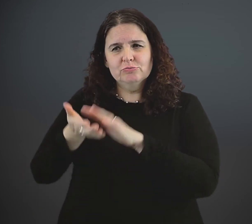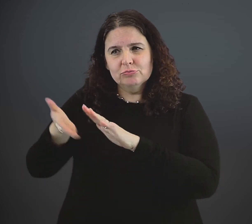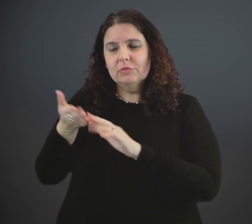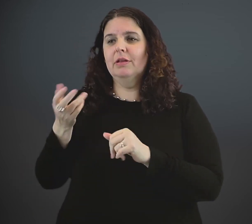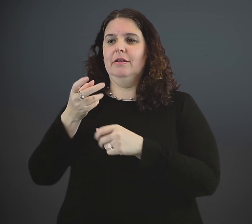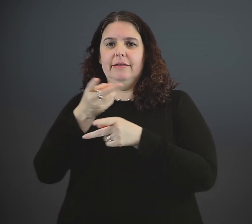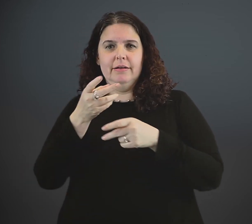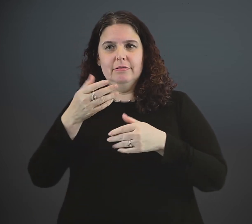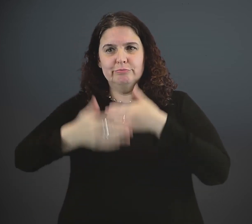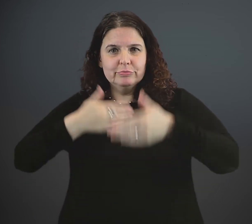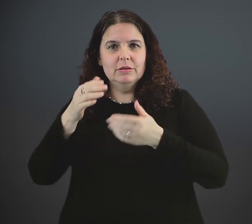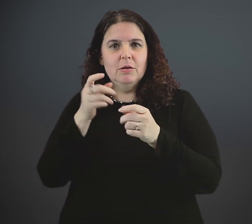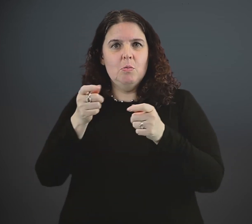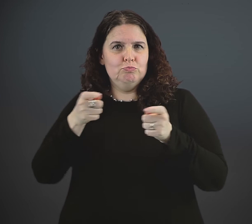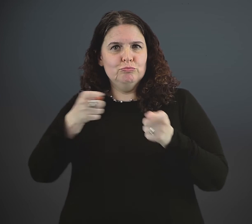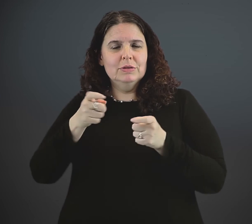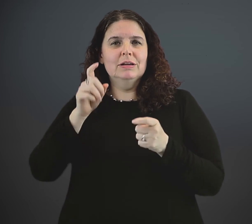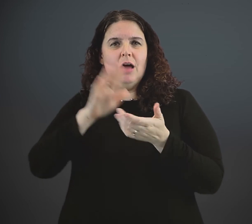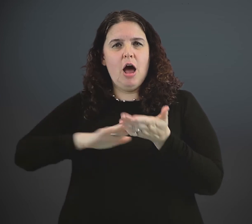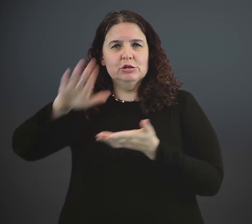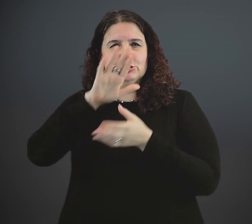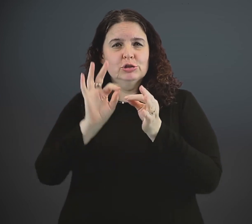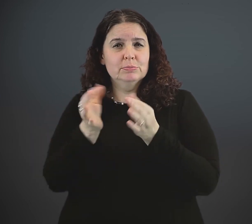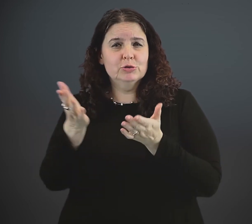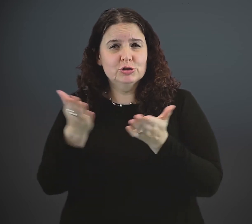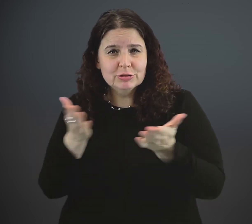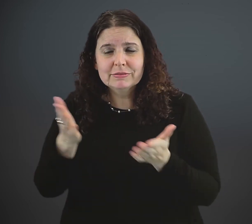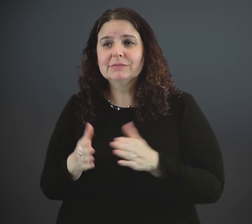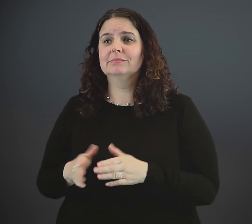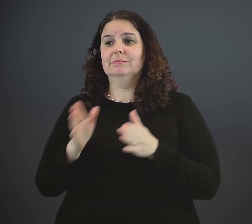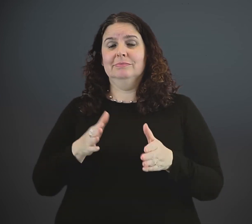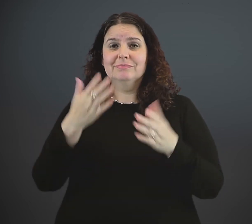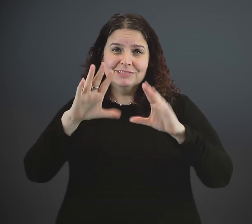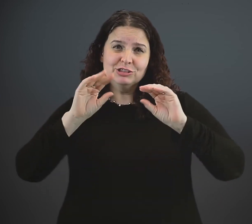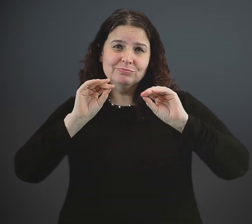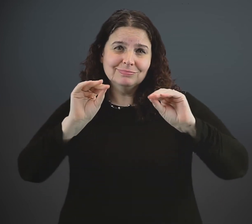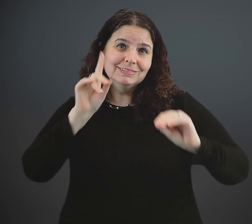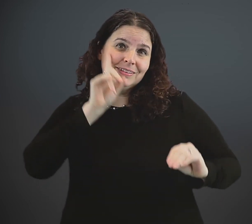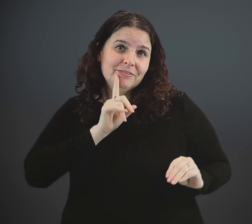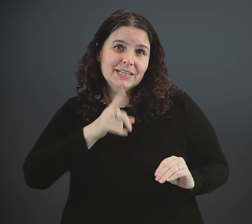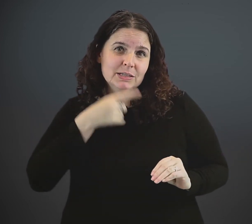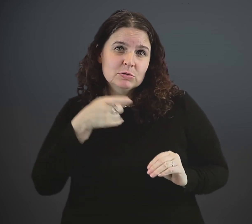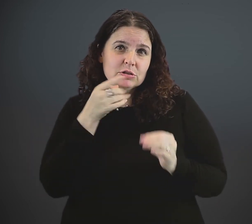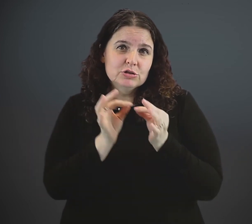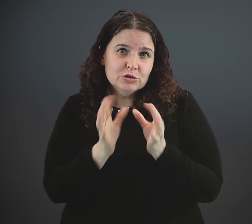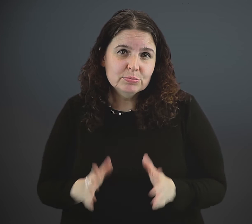an interpreting agency. I have coordinated interpreting services at a college and have been an instructor